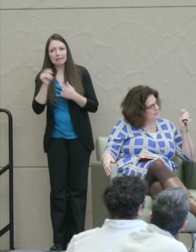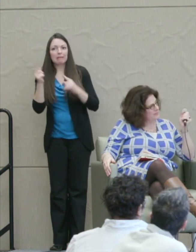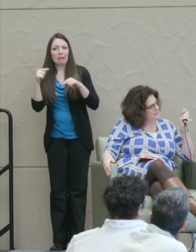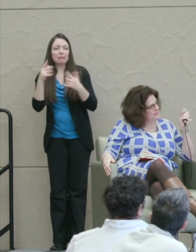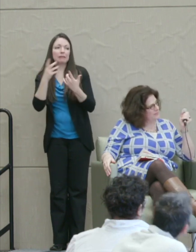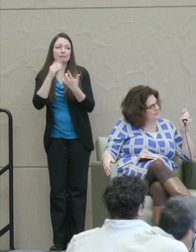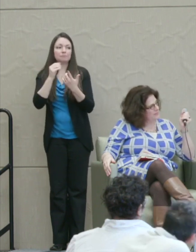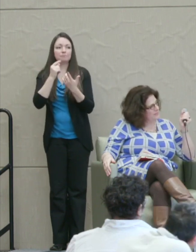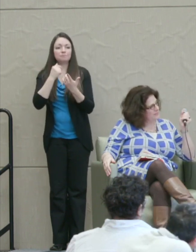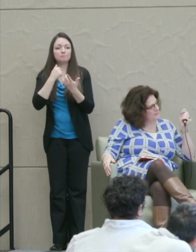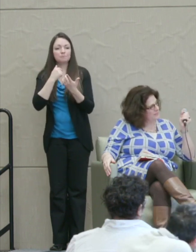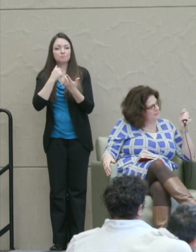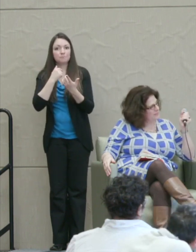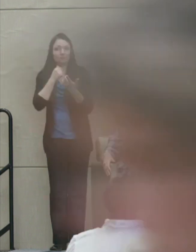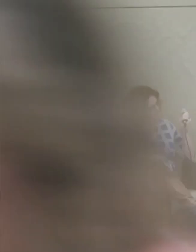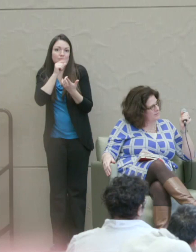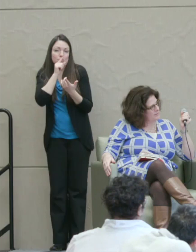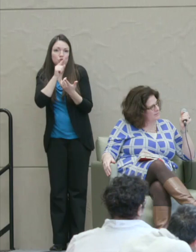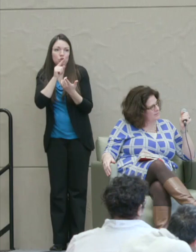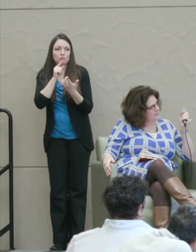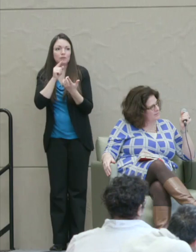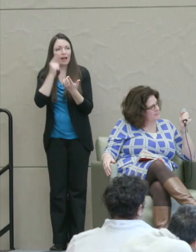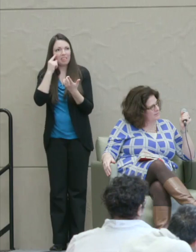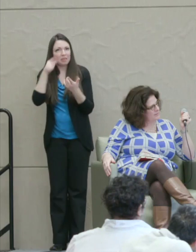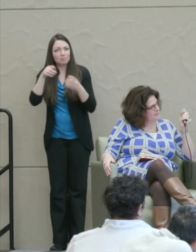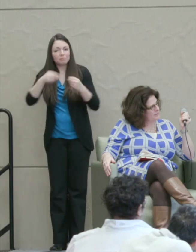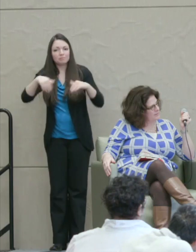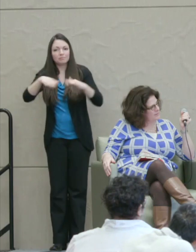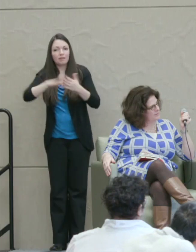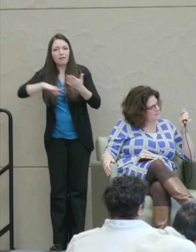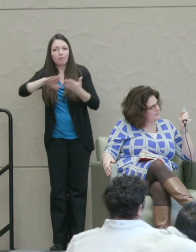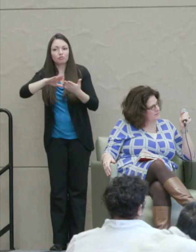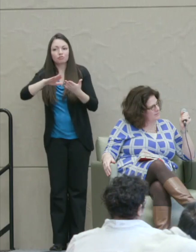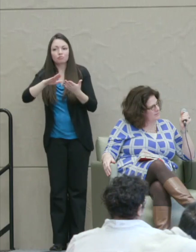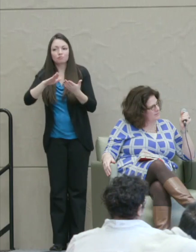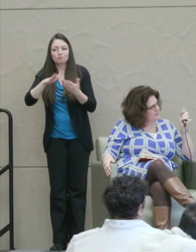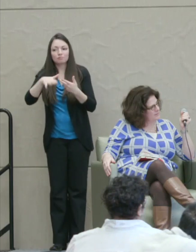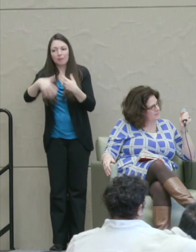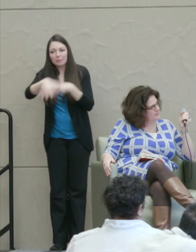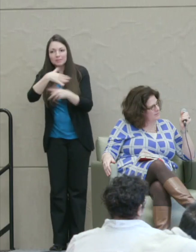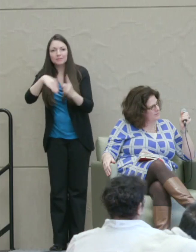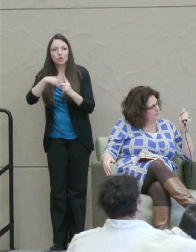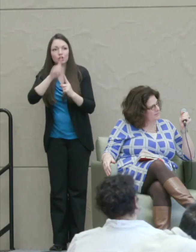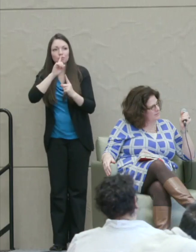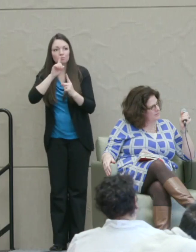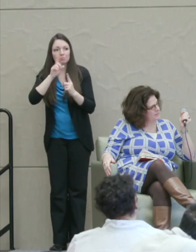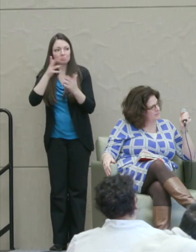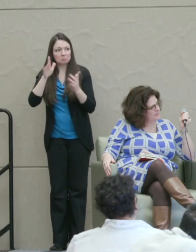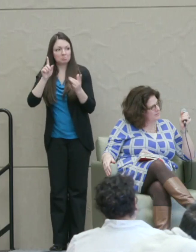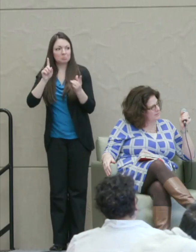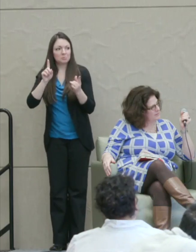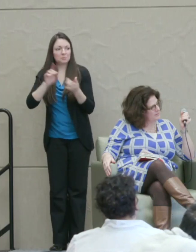And I could certainly ... I do think the campus atmosphere itself is devolved into too much